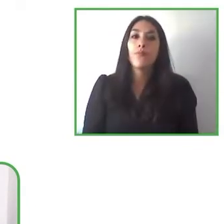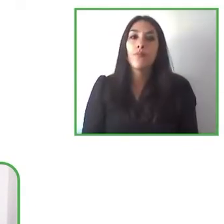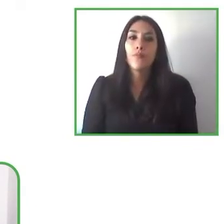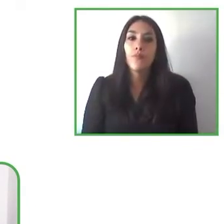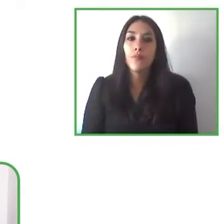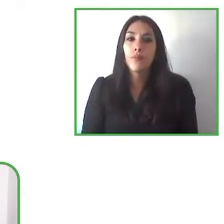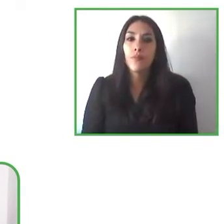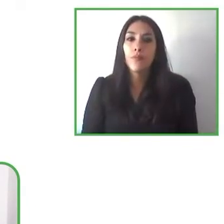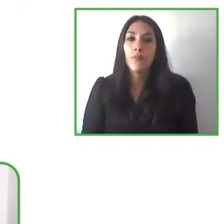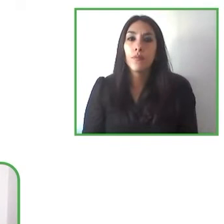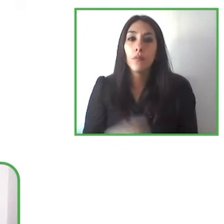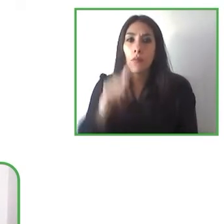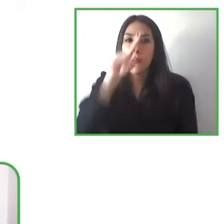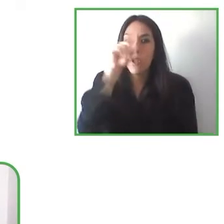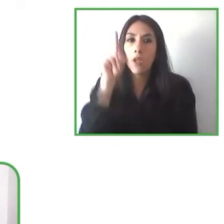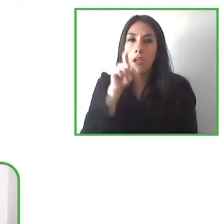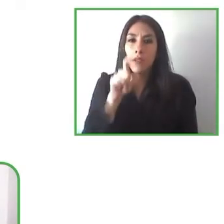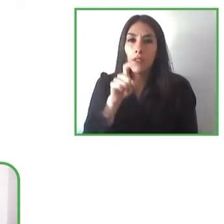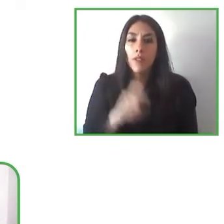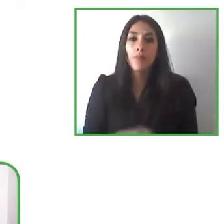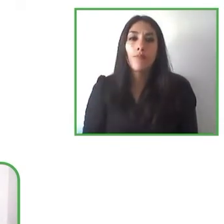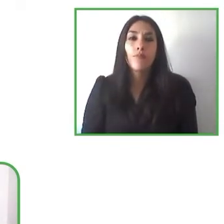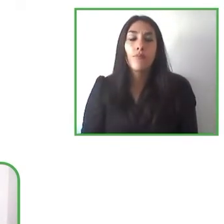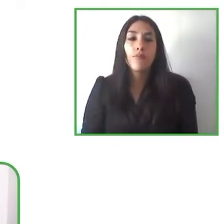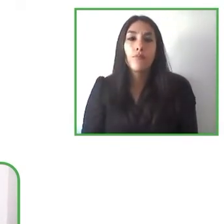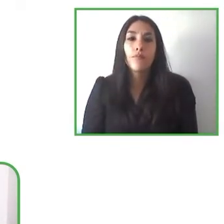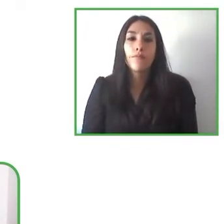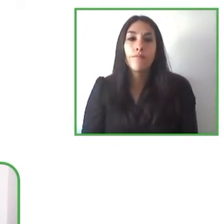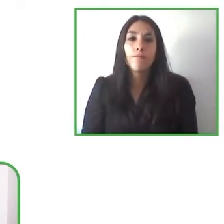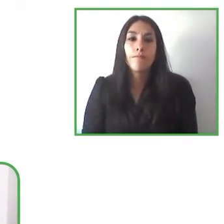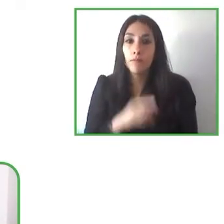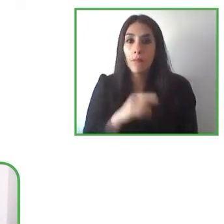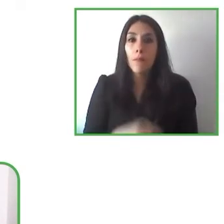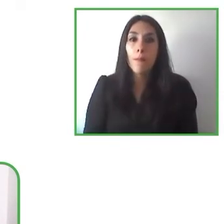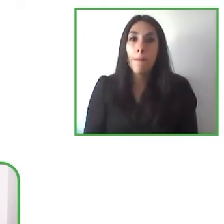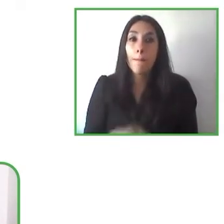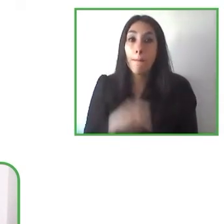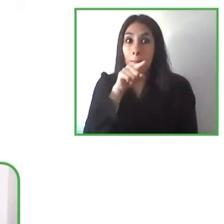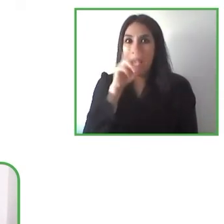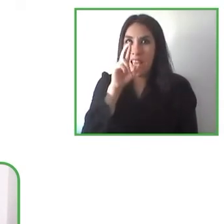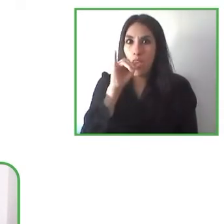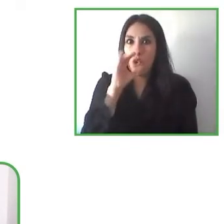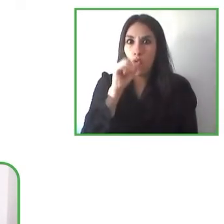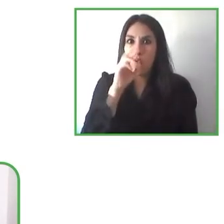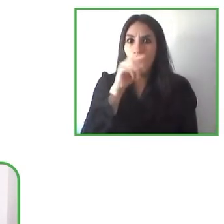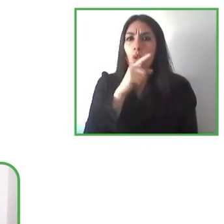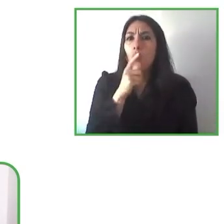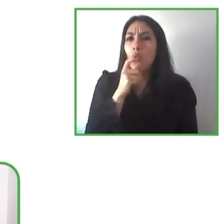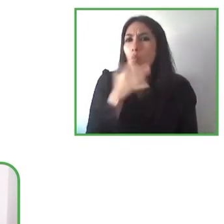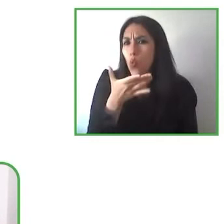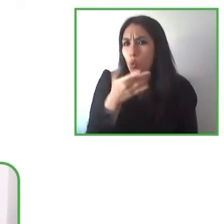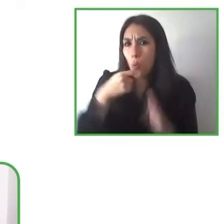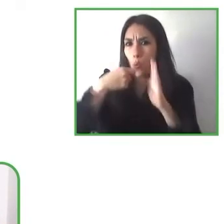Claudiu, I wanted to ask you this first: do you have a special program for